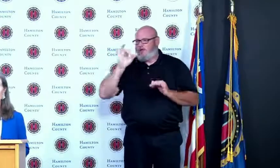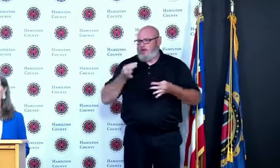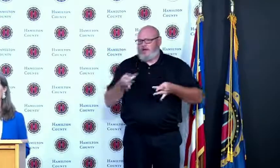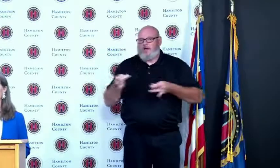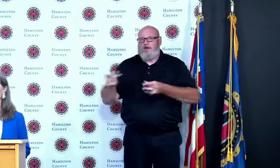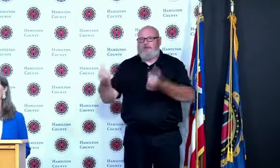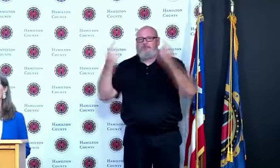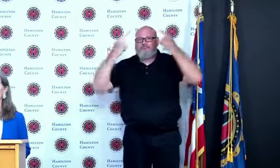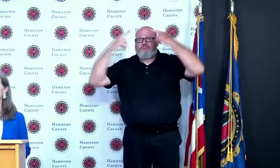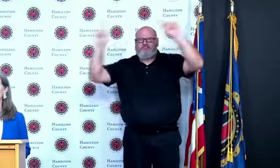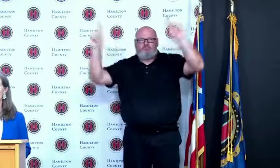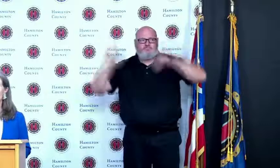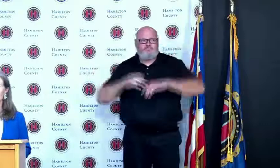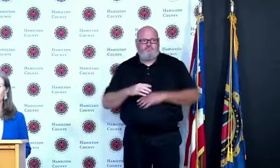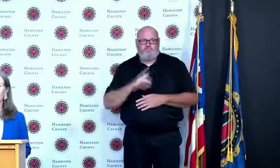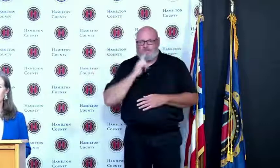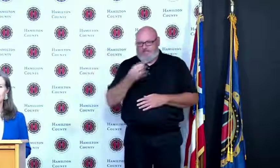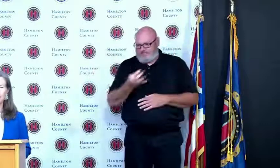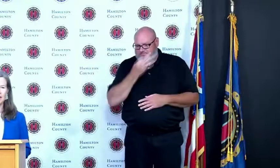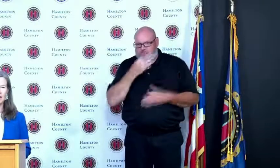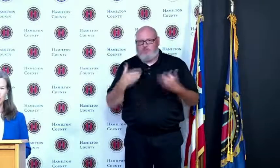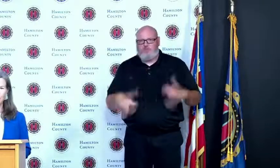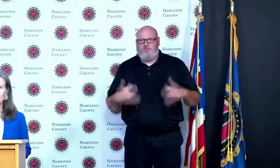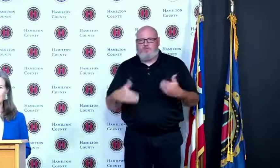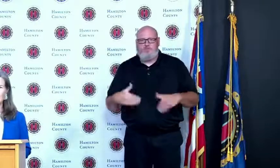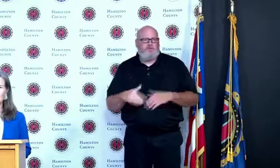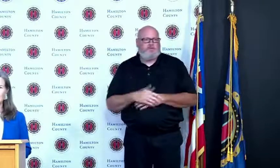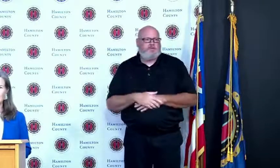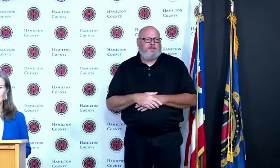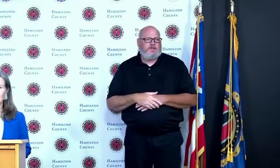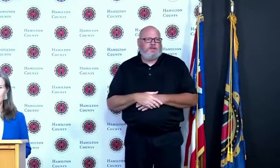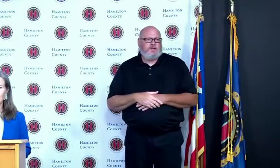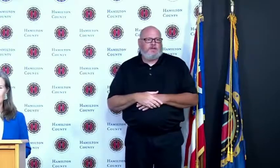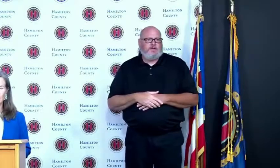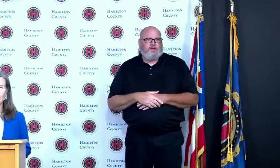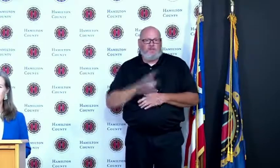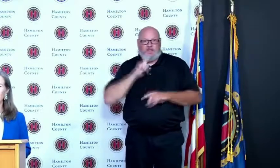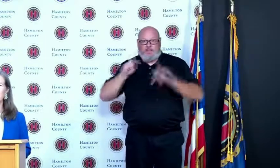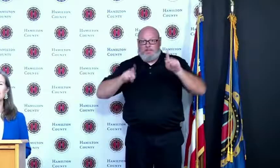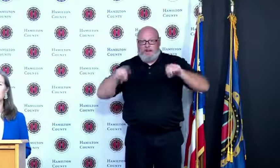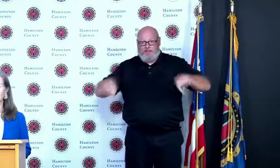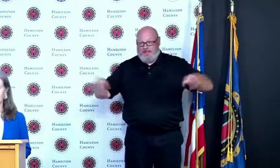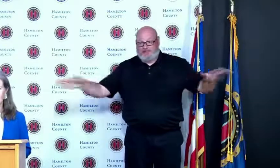it's really the dedication of the people that are sitting in this room right now has been amazing